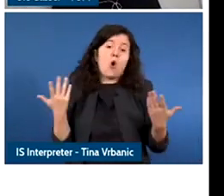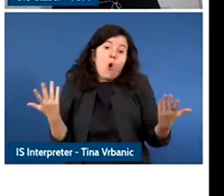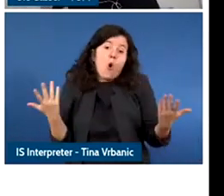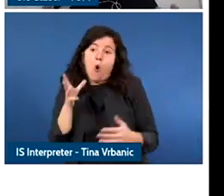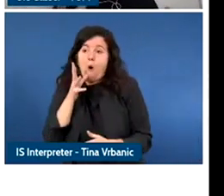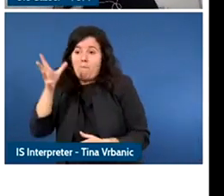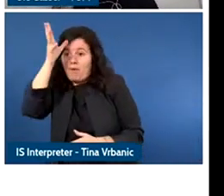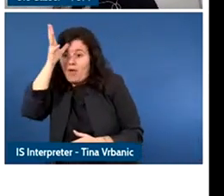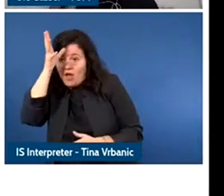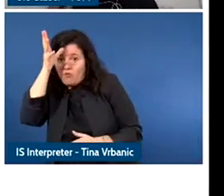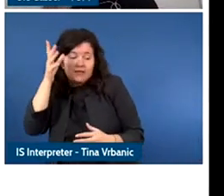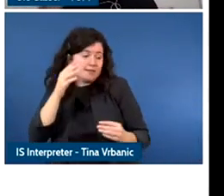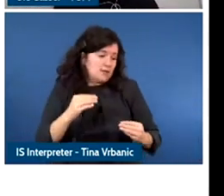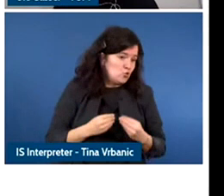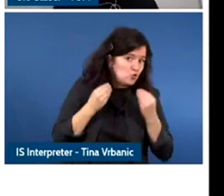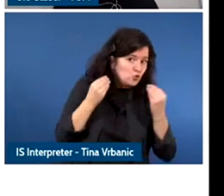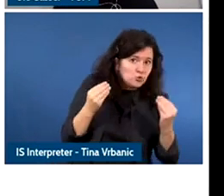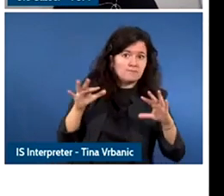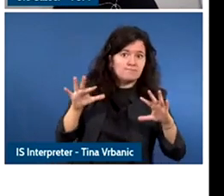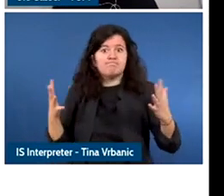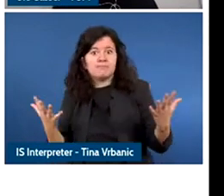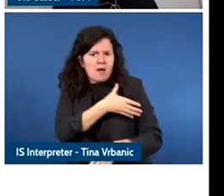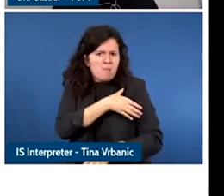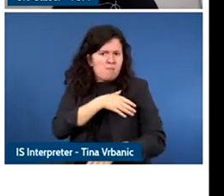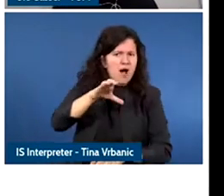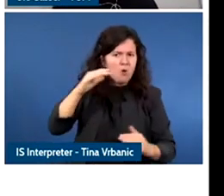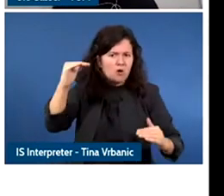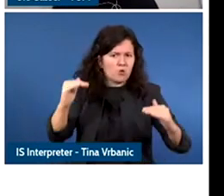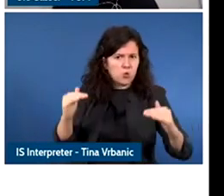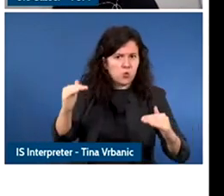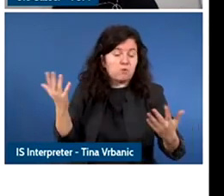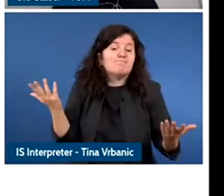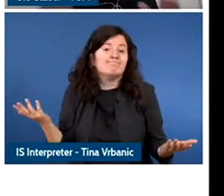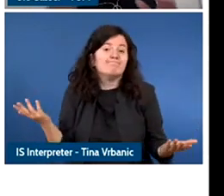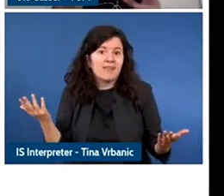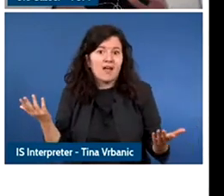we have to ask ourselves how do we deal with the working together of these